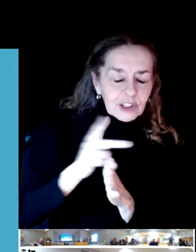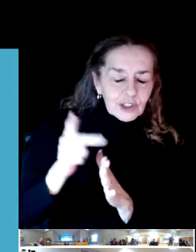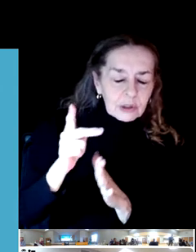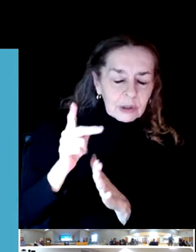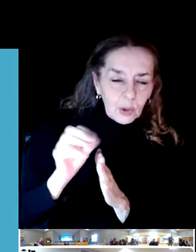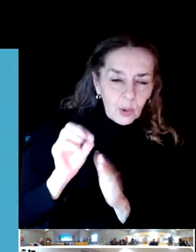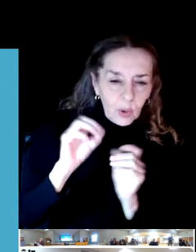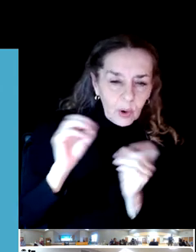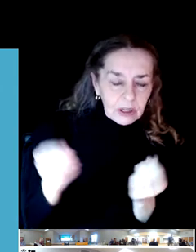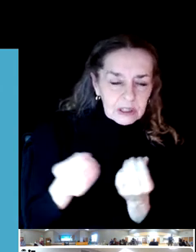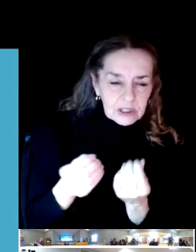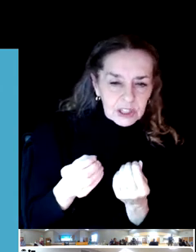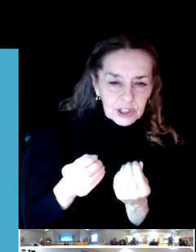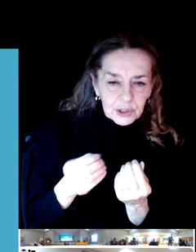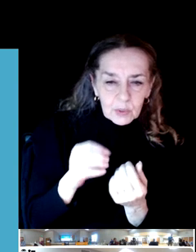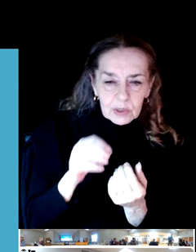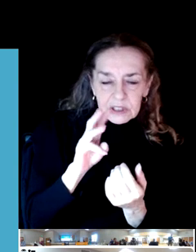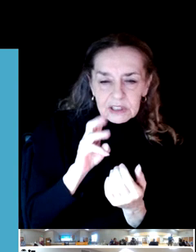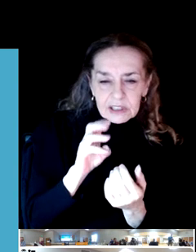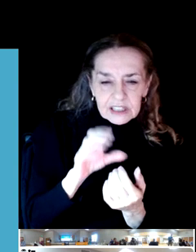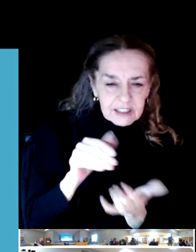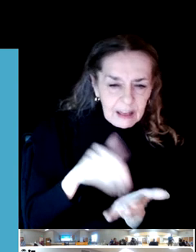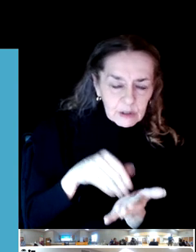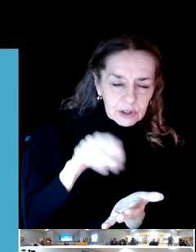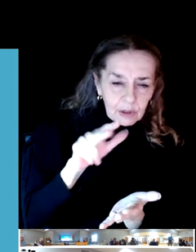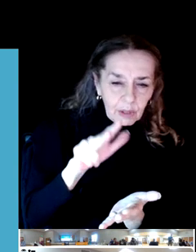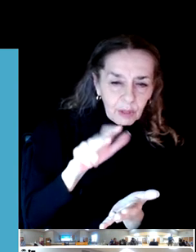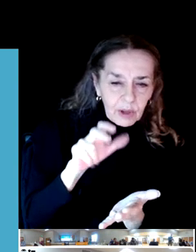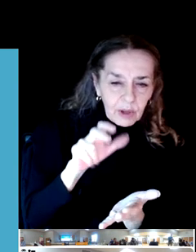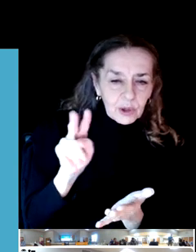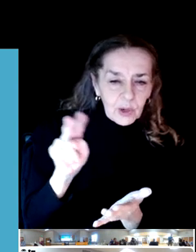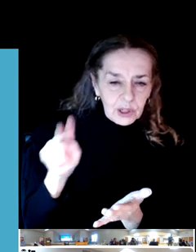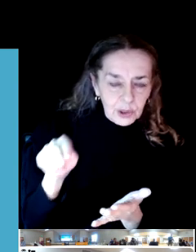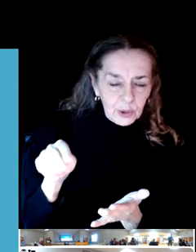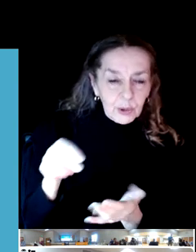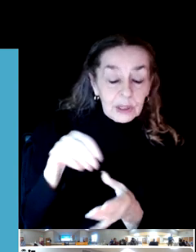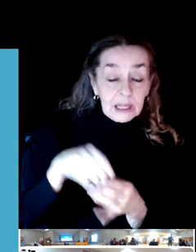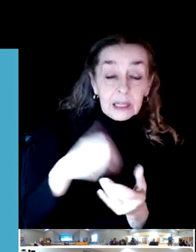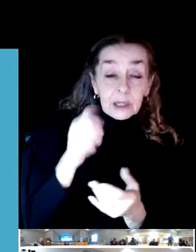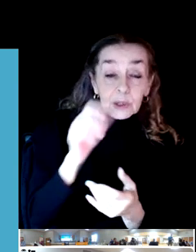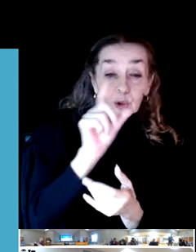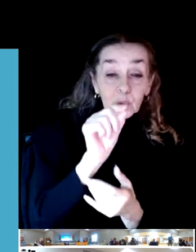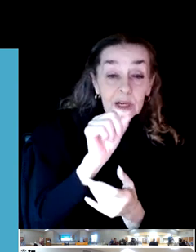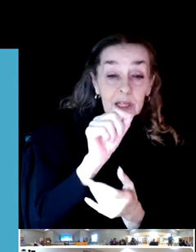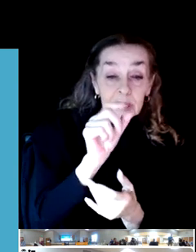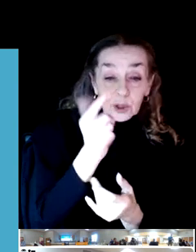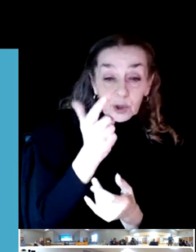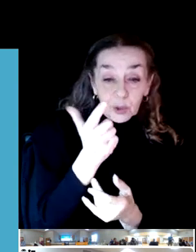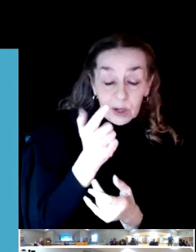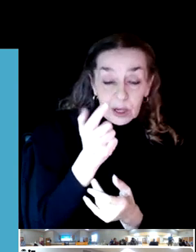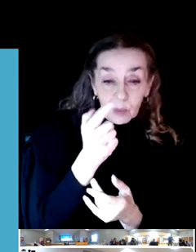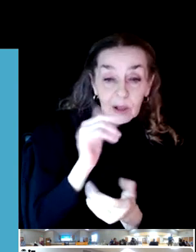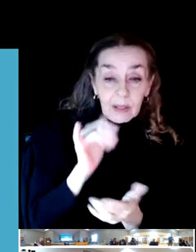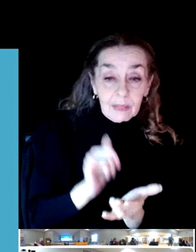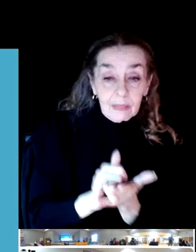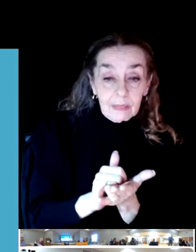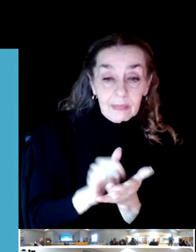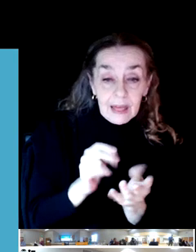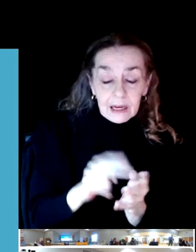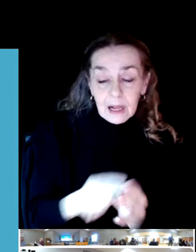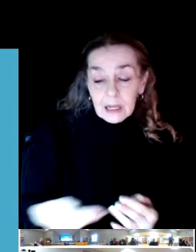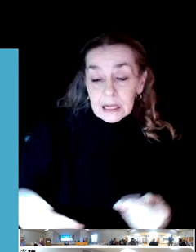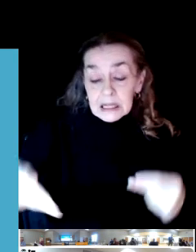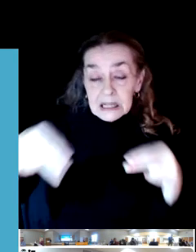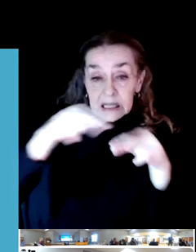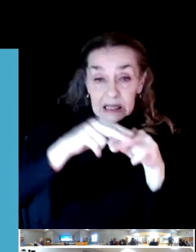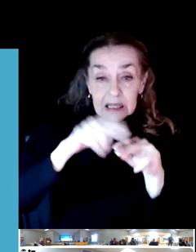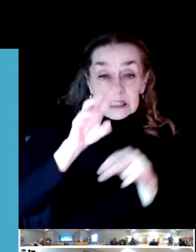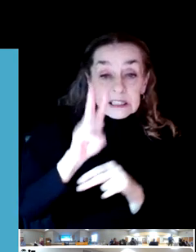26,632 individuals and in 2021 that number rose to 44,420, a 66% increase of new member